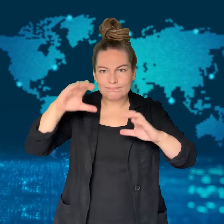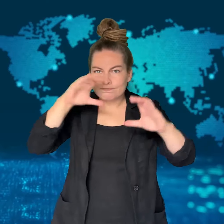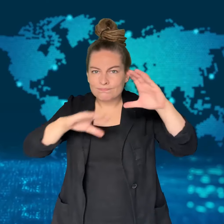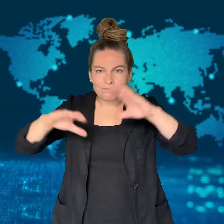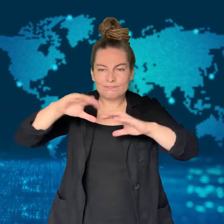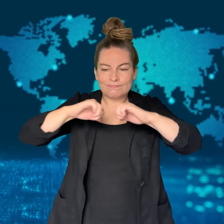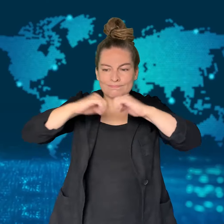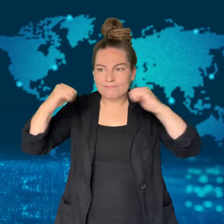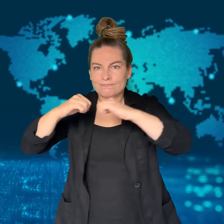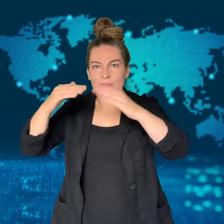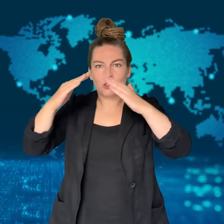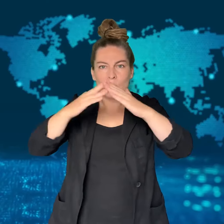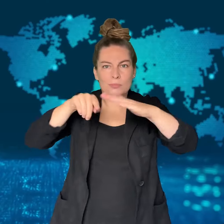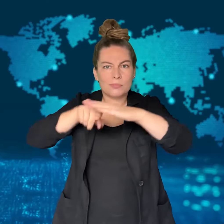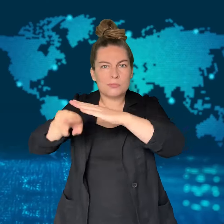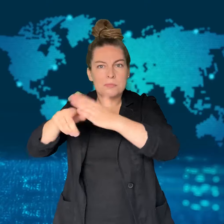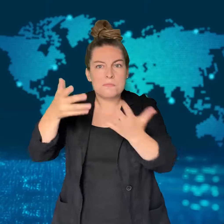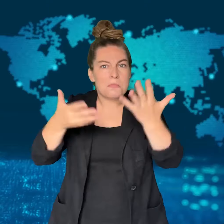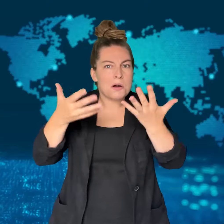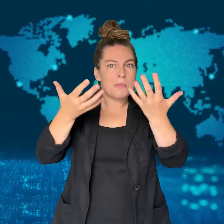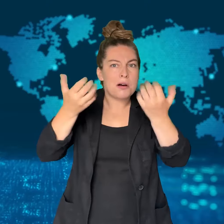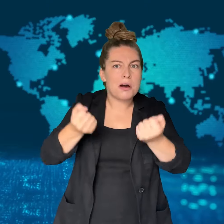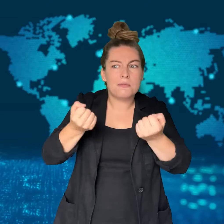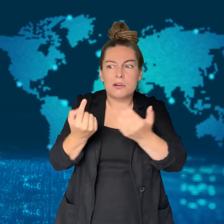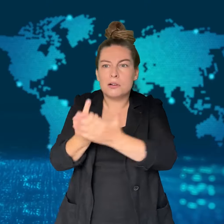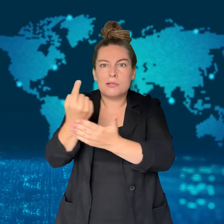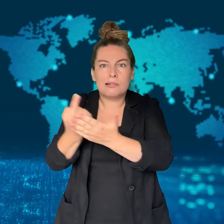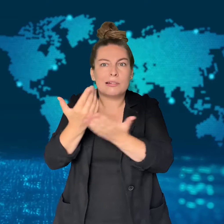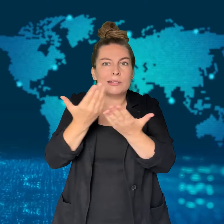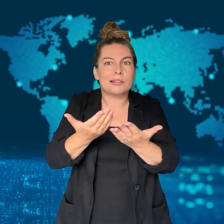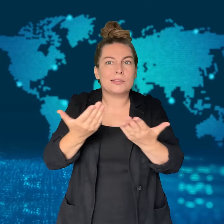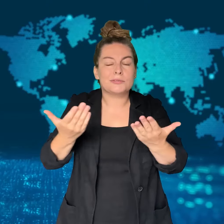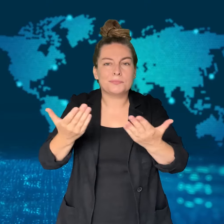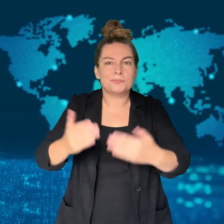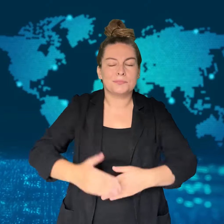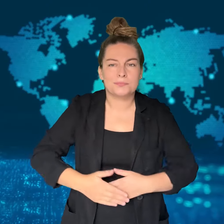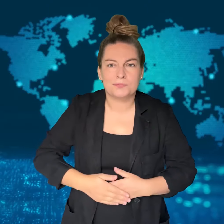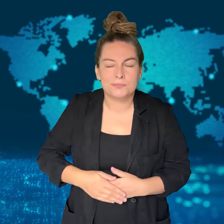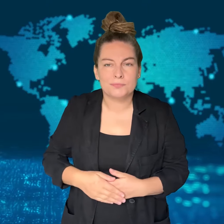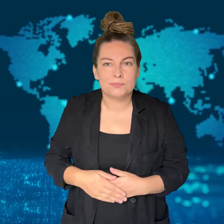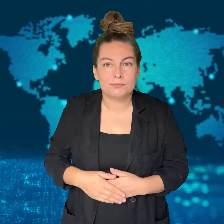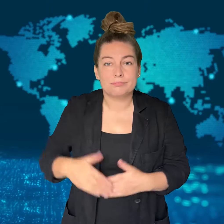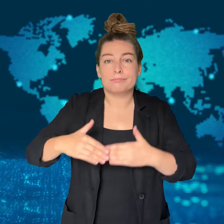The third arrest took place on Thursday.